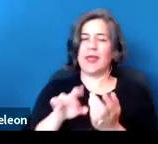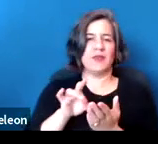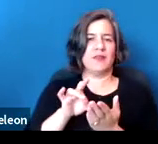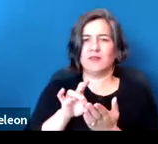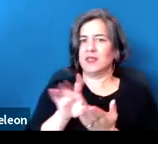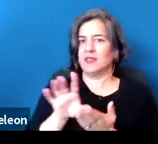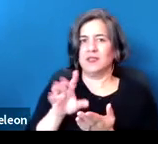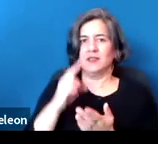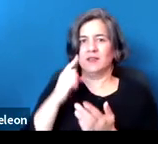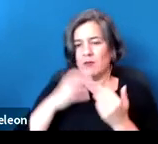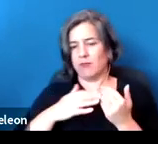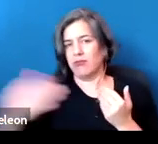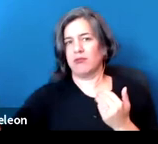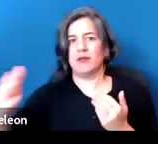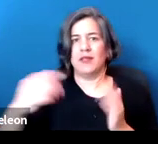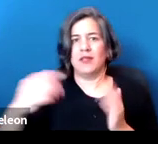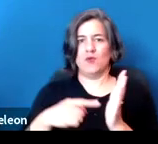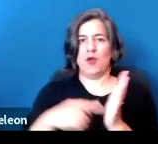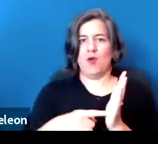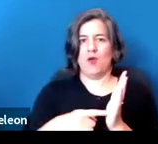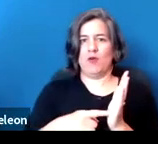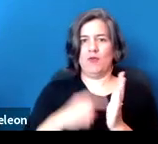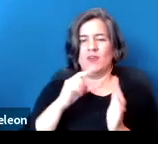for the remaining rent that you owe for these months.